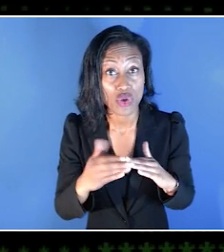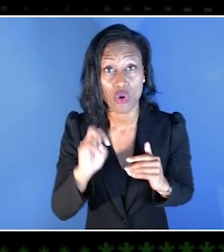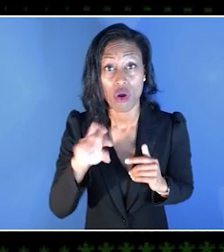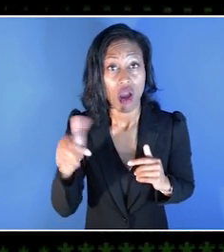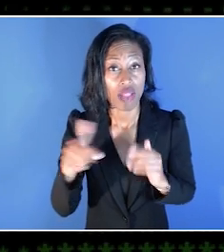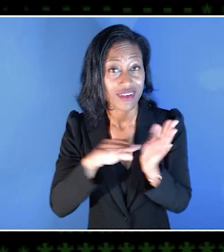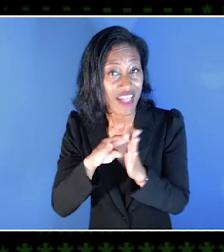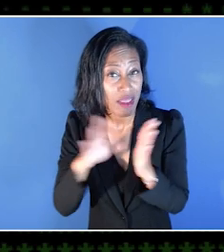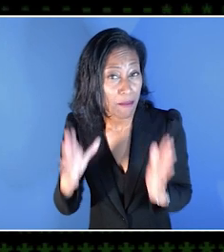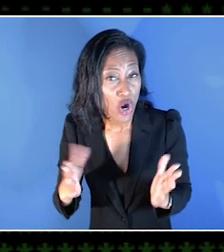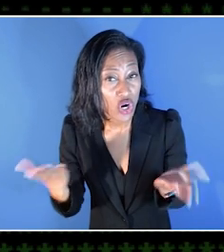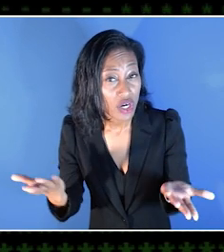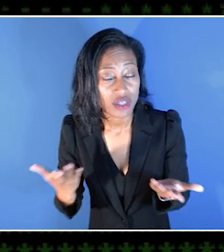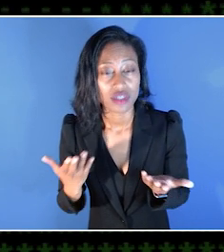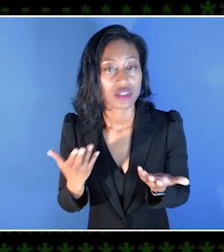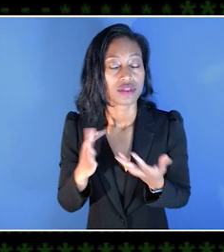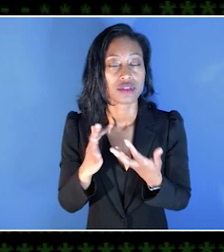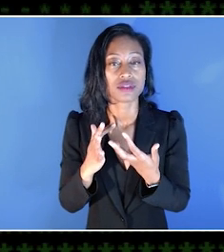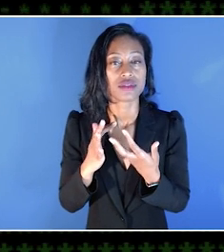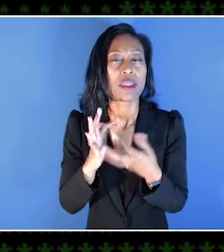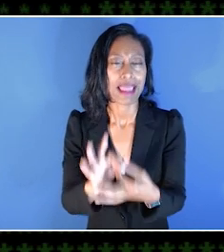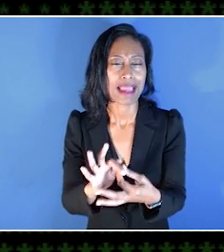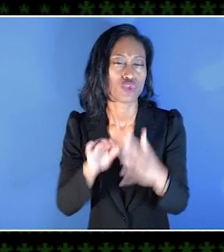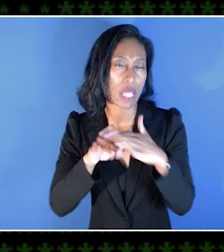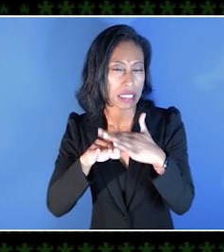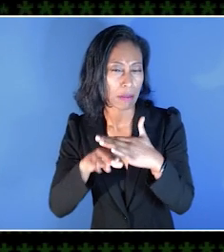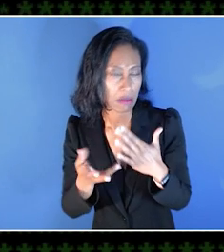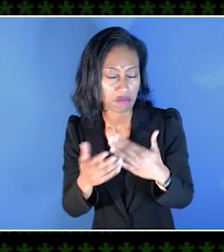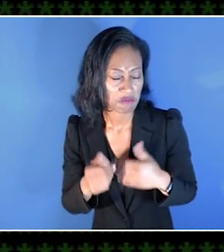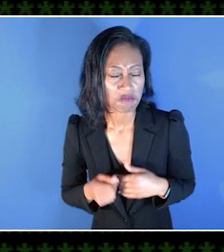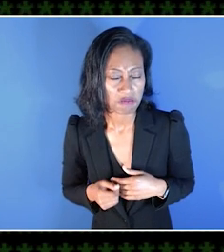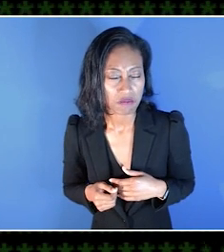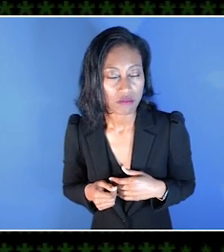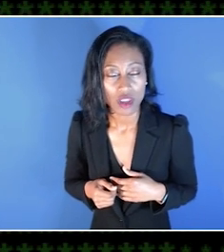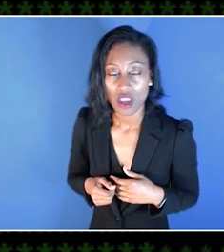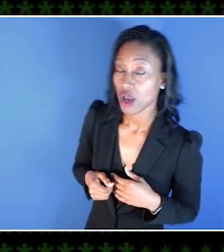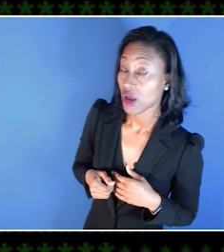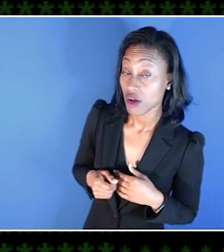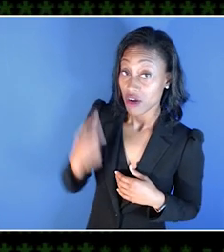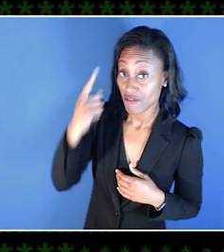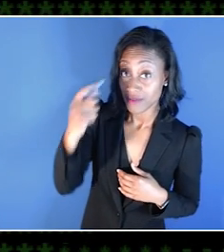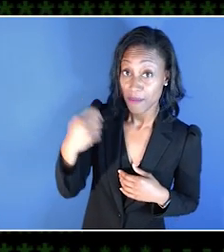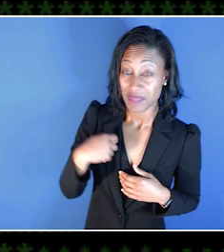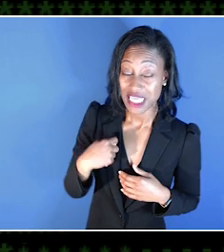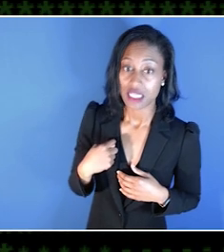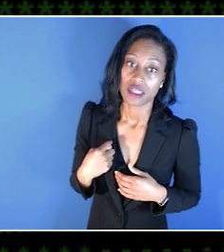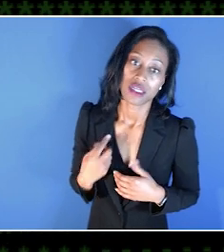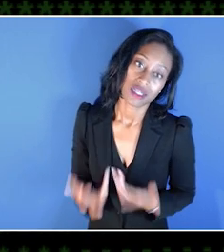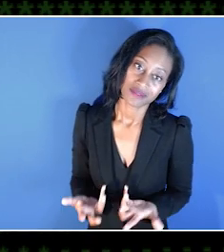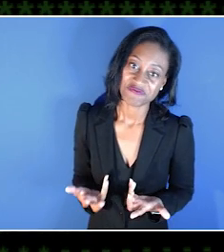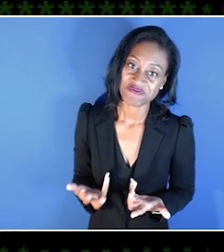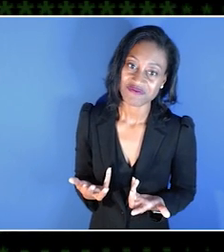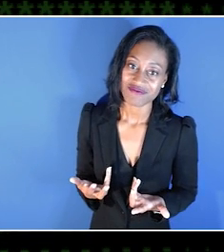or to other developers about accessibility? For me, the key thing is about bringing